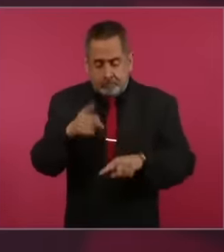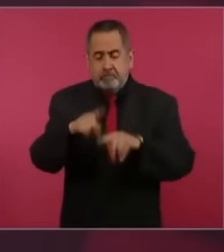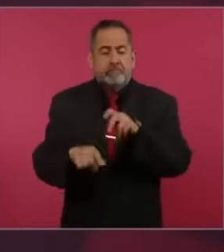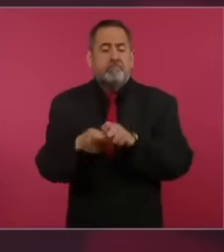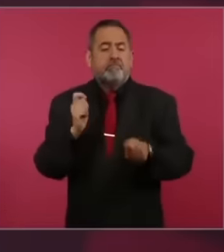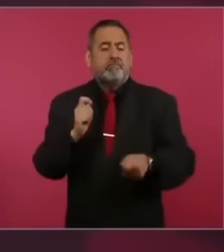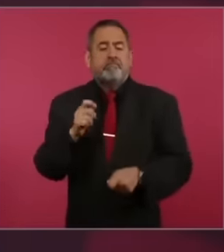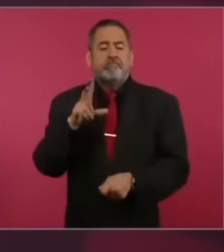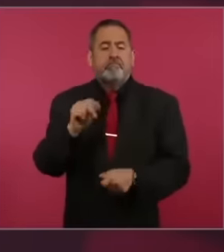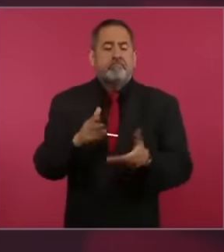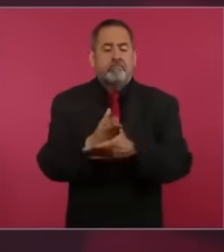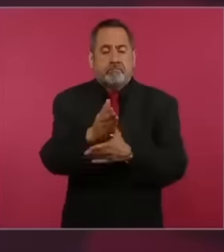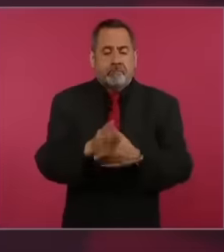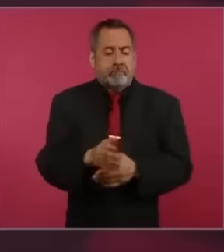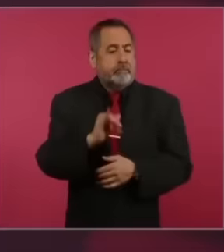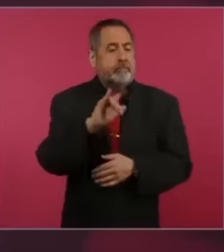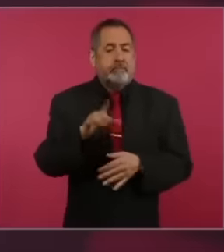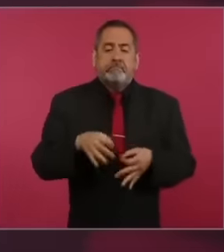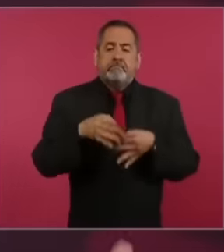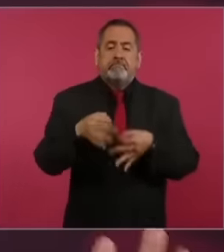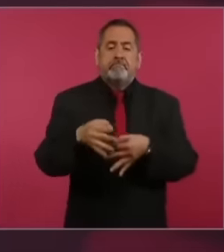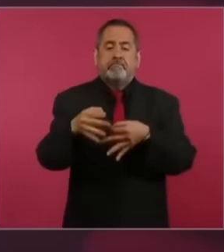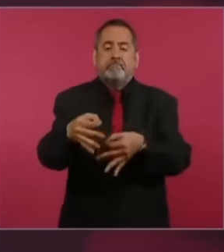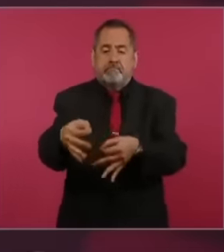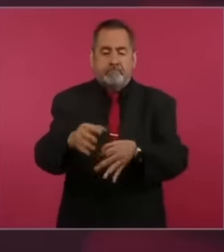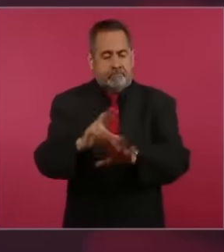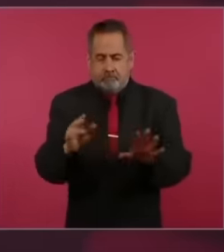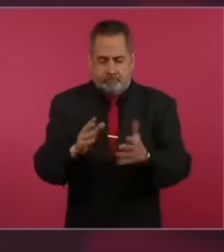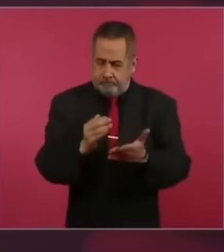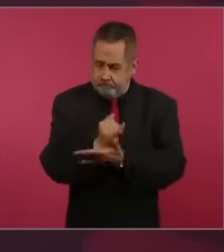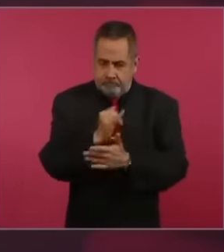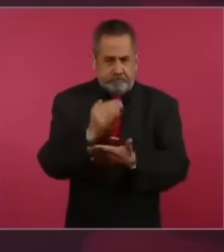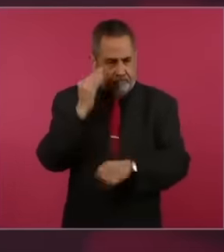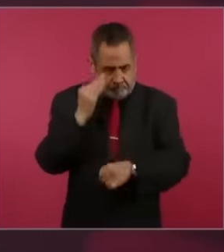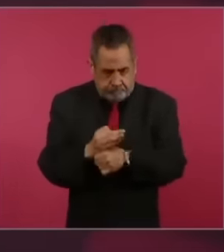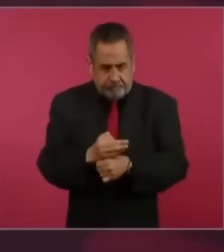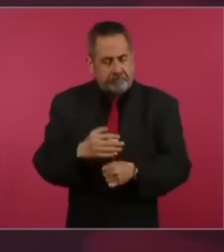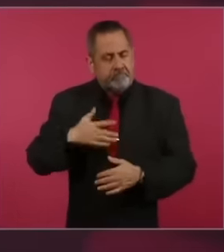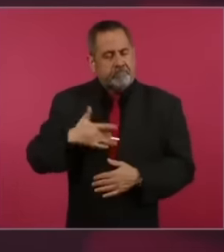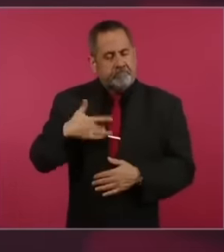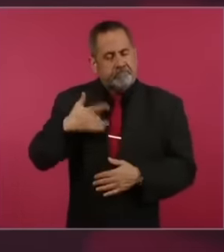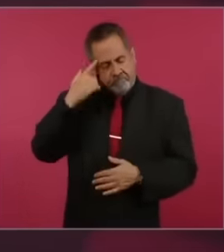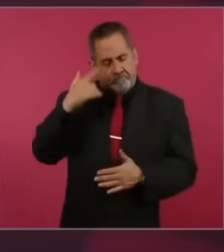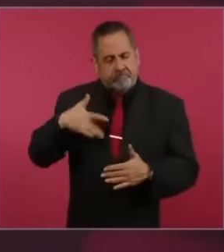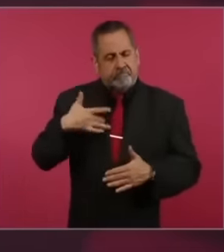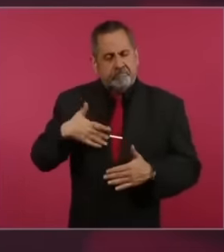that was going to further postpone the resolution, so we trust that it will be like that and that it can be resolved